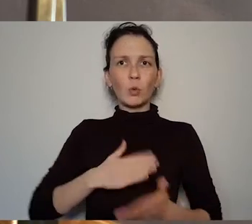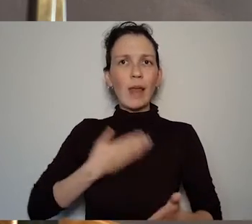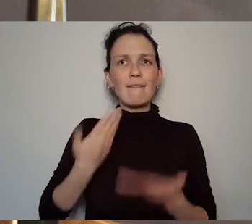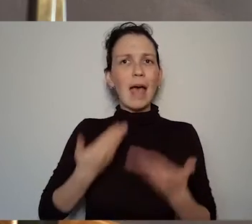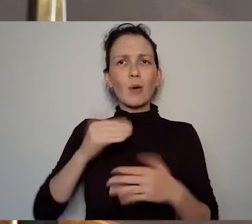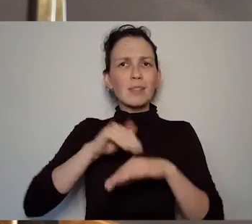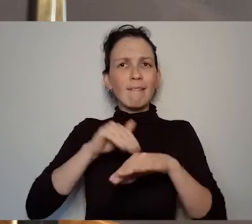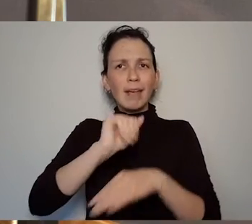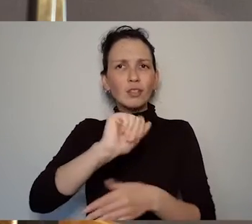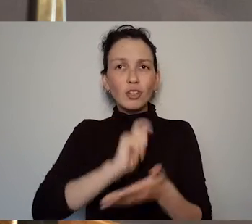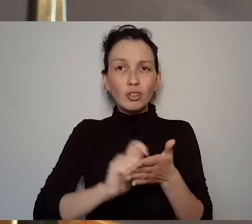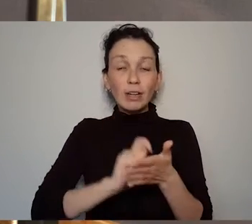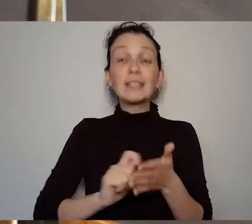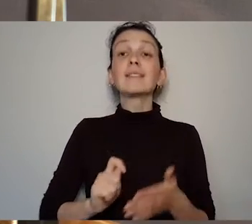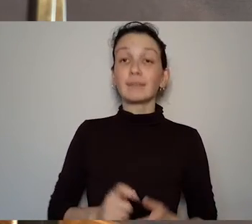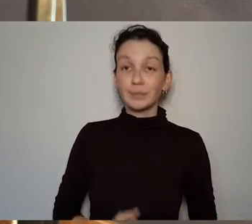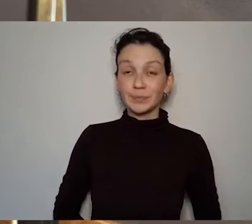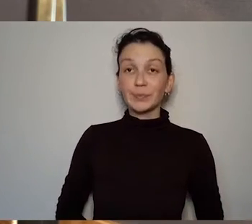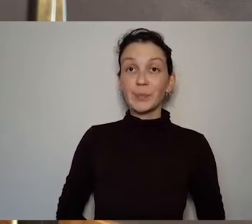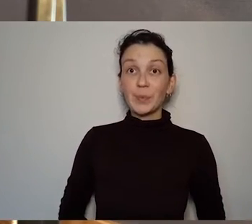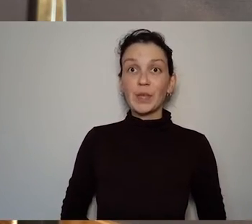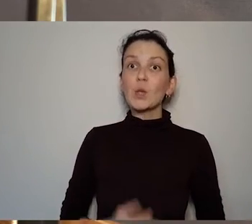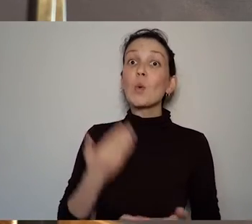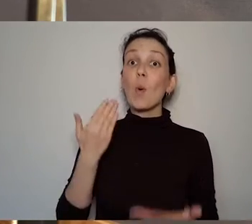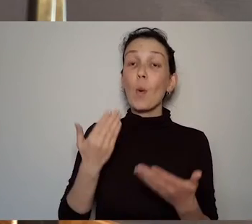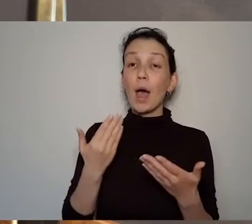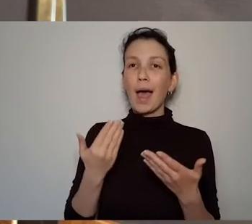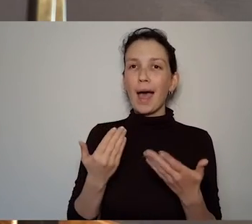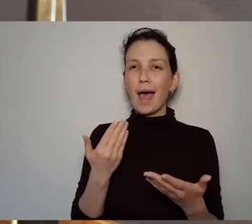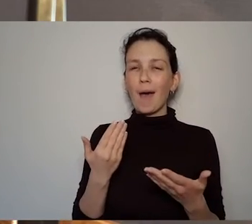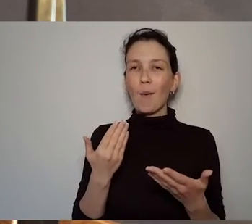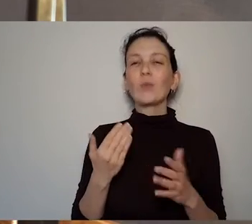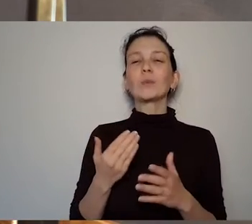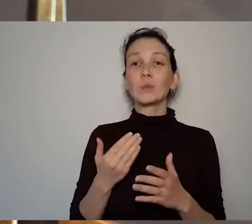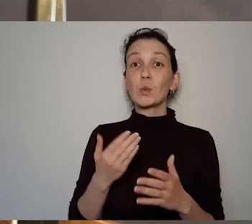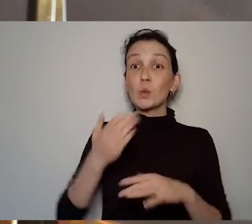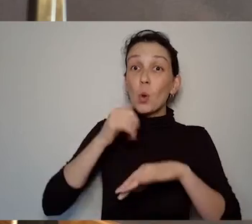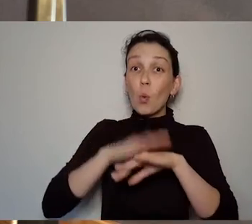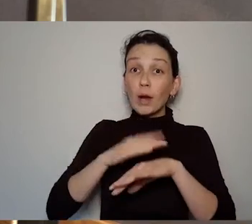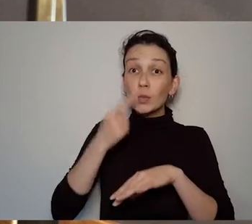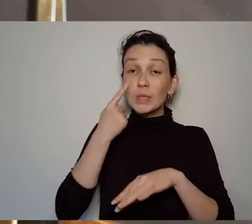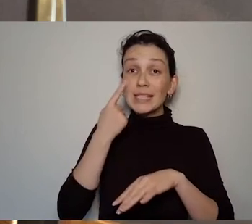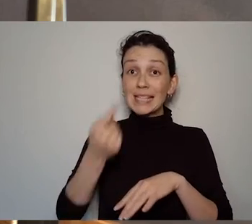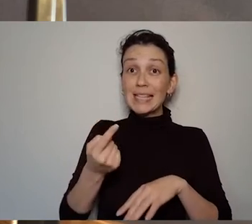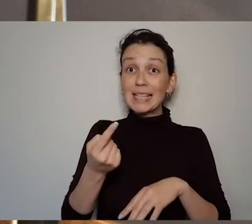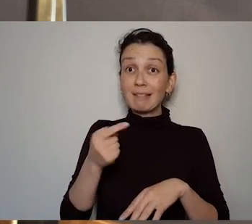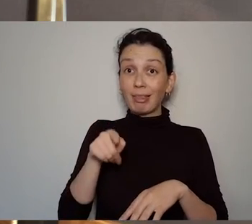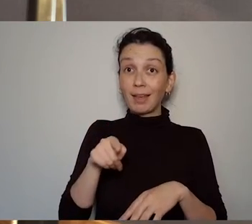Yes I mean how does ... where do we see that I think is in we know she is a master of dialogue but in order